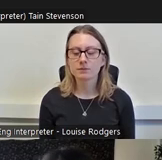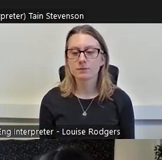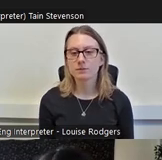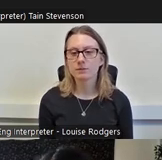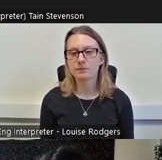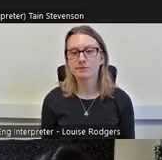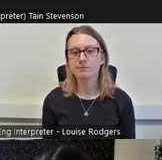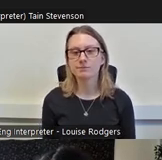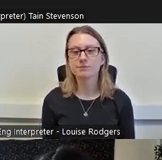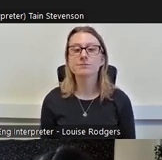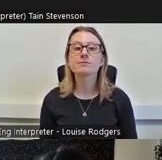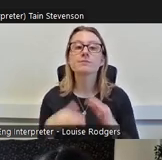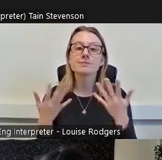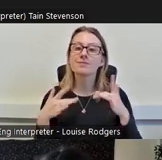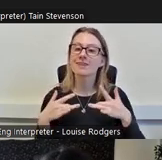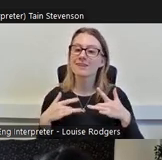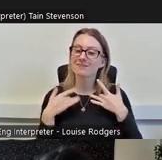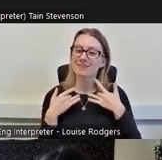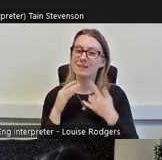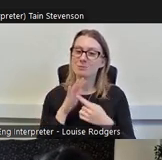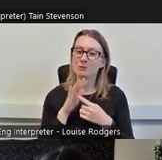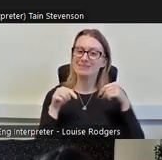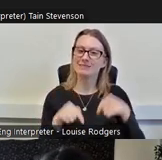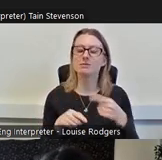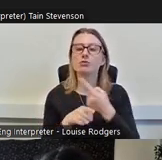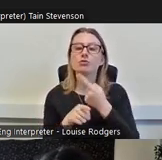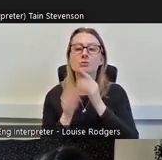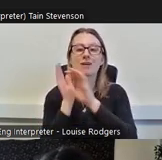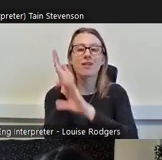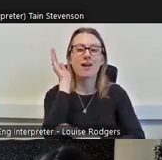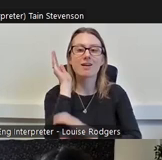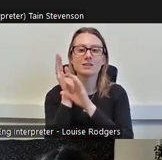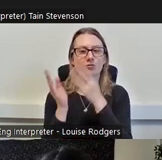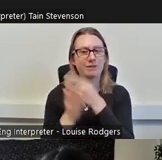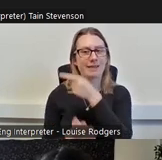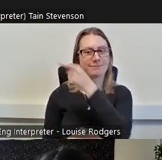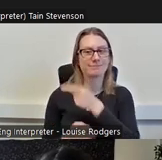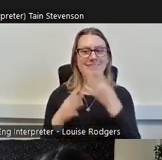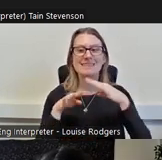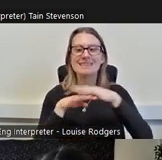We feel it's important here when we're talking about class to bring in intersectionality because